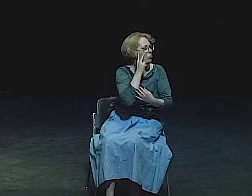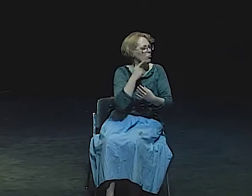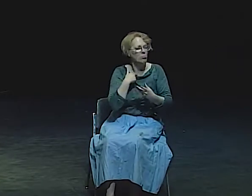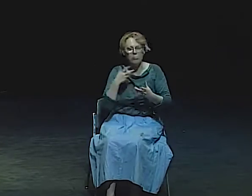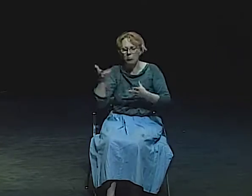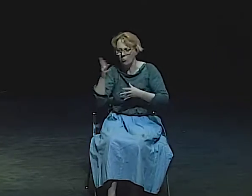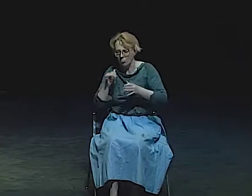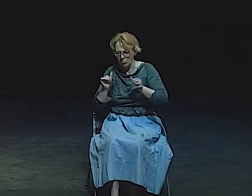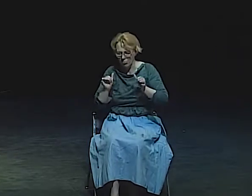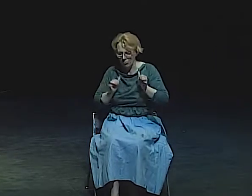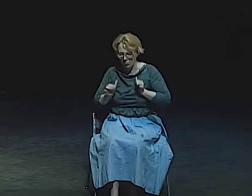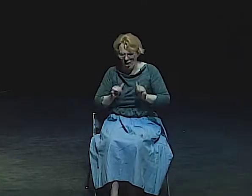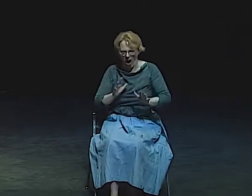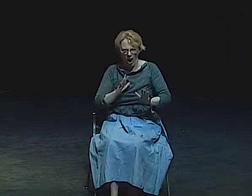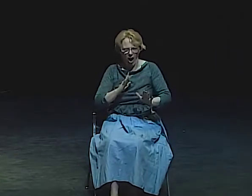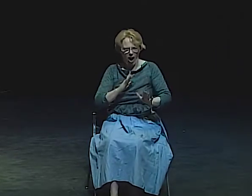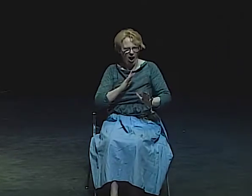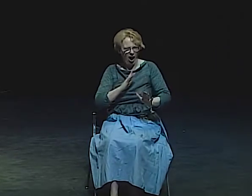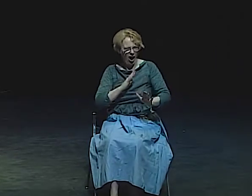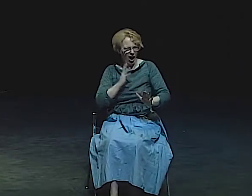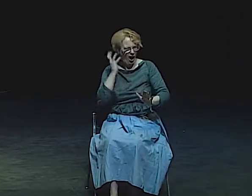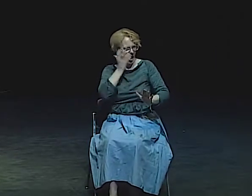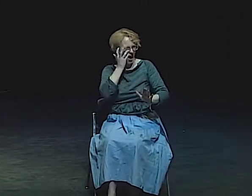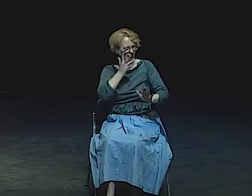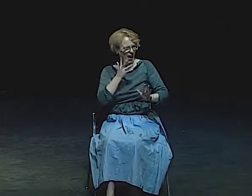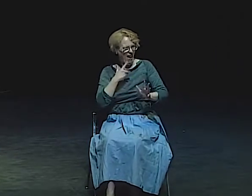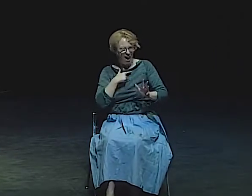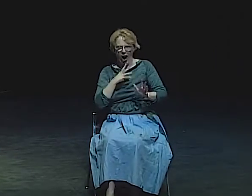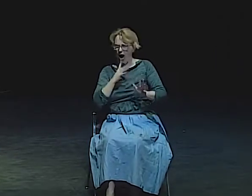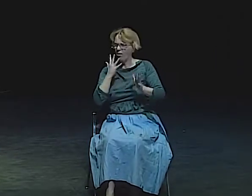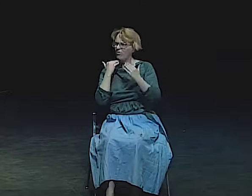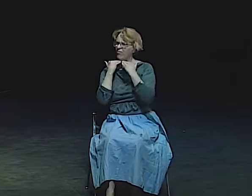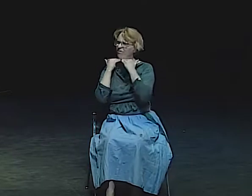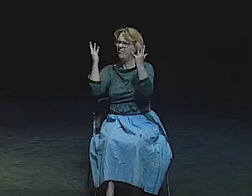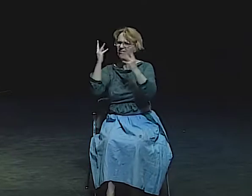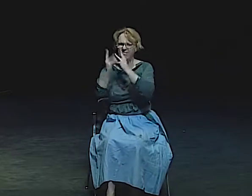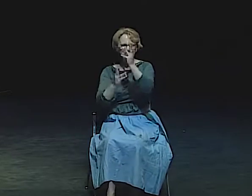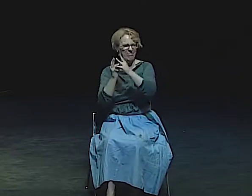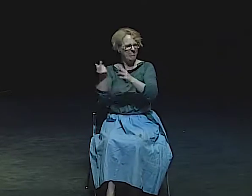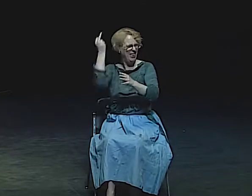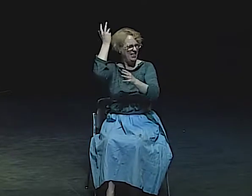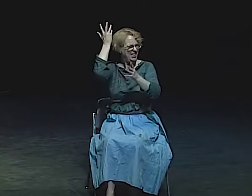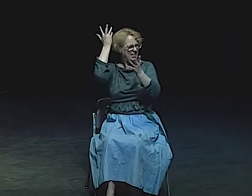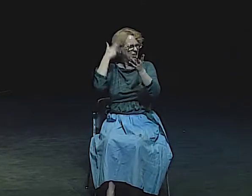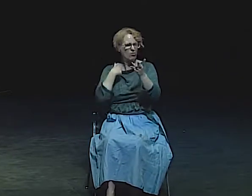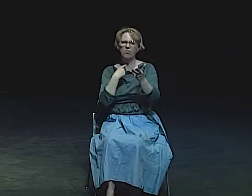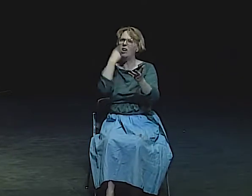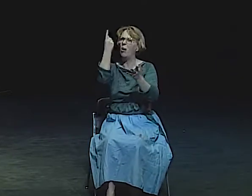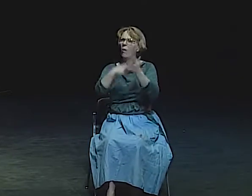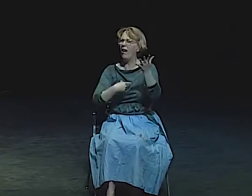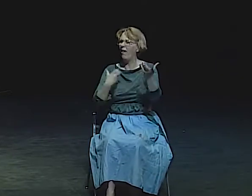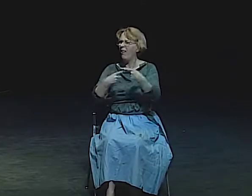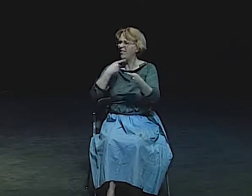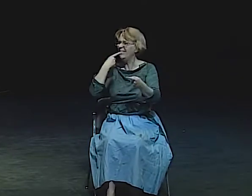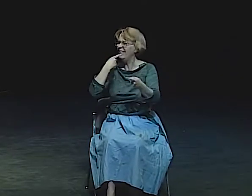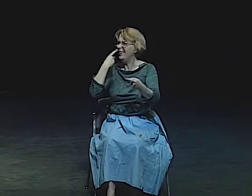SHE WAS SO SWEET. SO I THOUGHT I'D GO BACK AND SEE IF THE BAG-- I THOUGHT I WOULD SEE IF I COULD ACT THE BAG LADY.